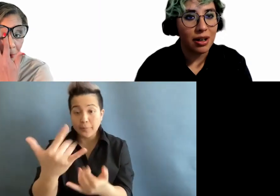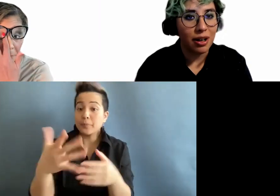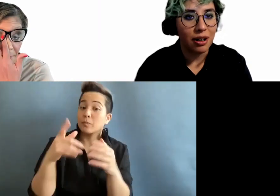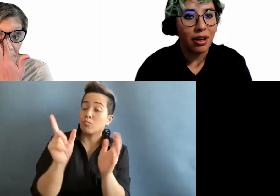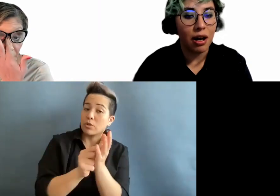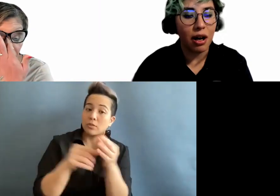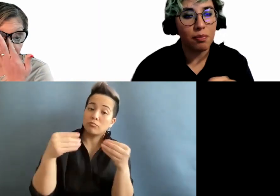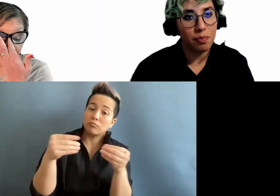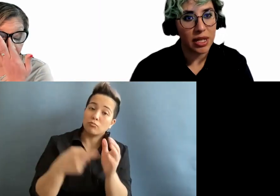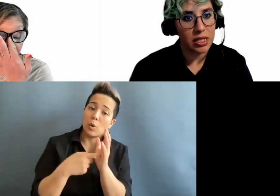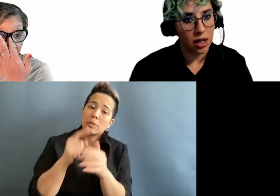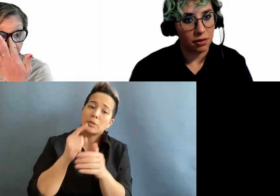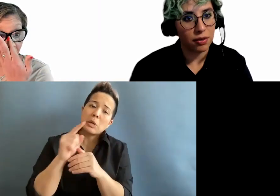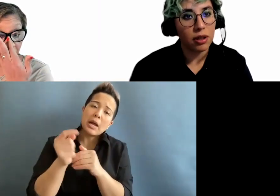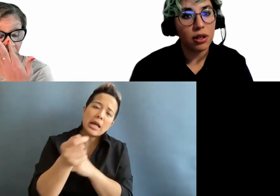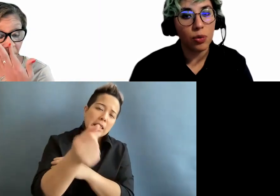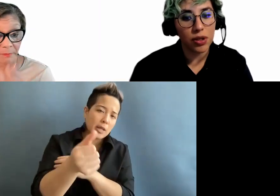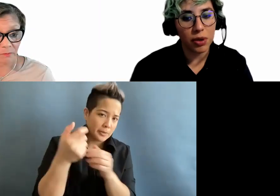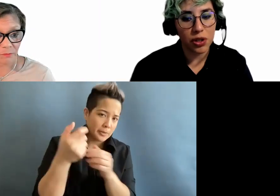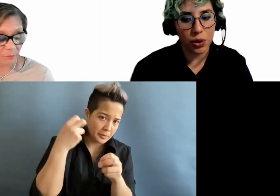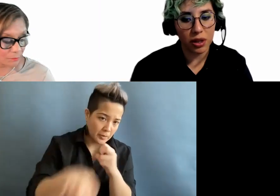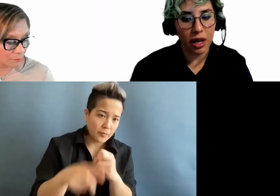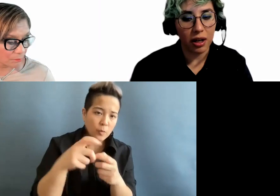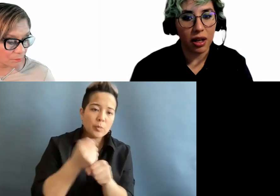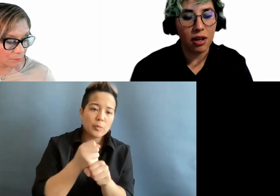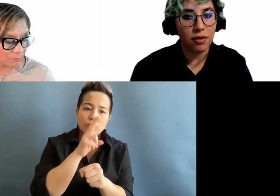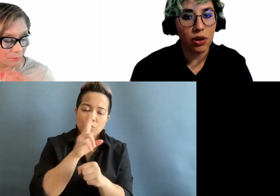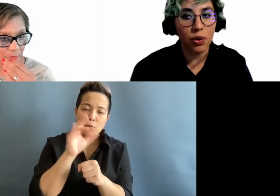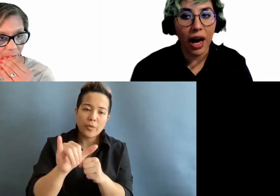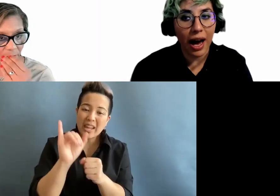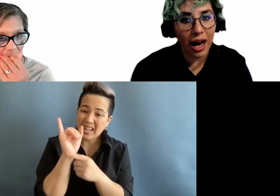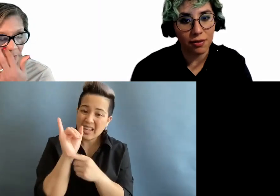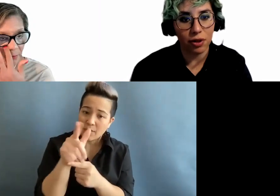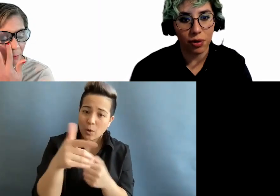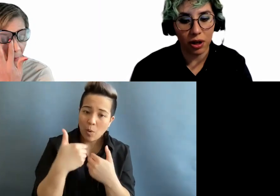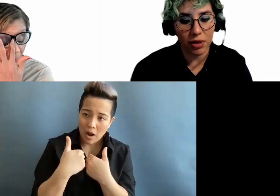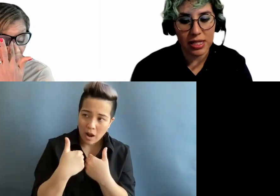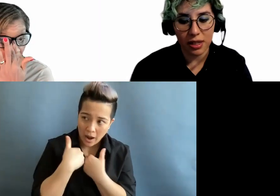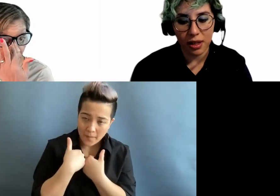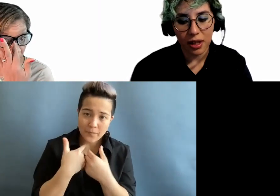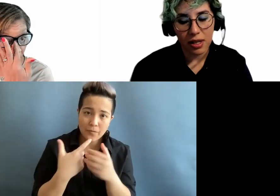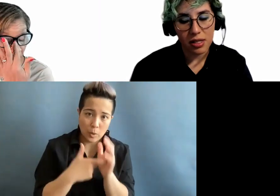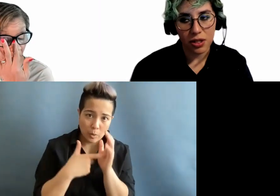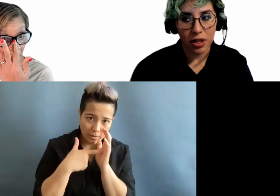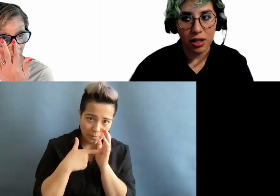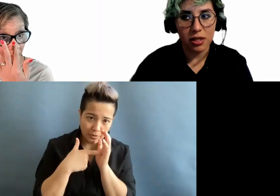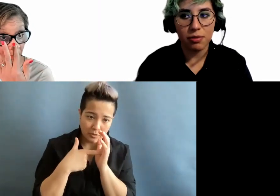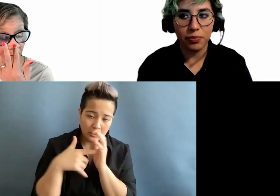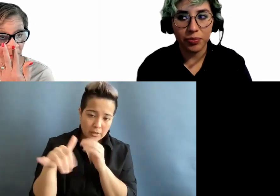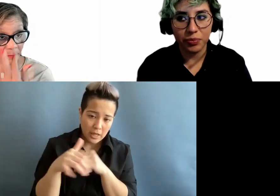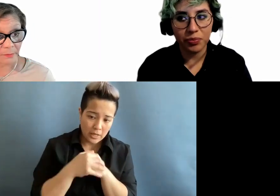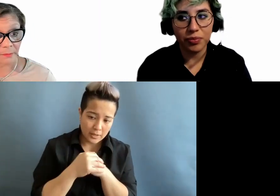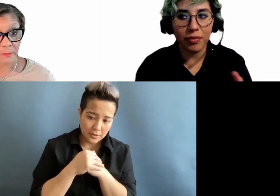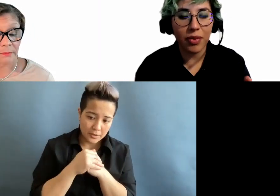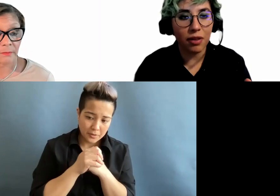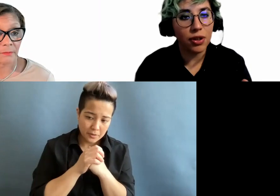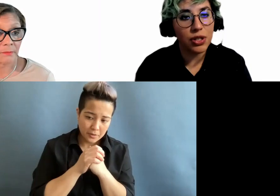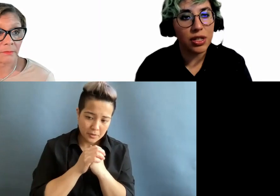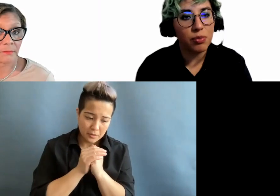are a bit tough. We want to make sure that if you have requirements, such as if you are trying to